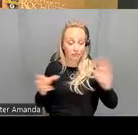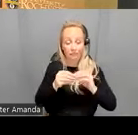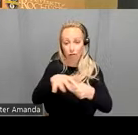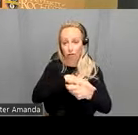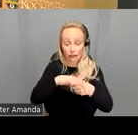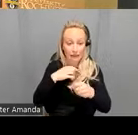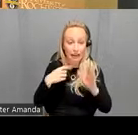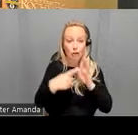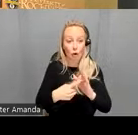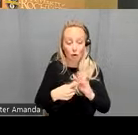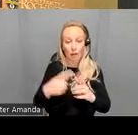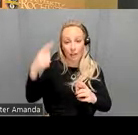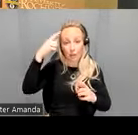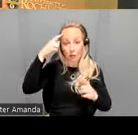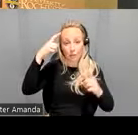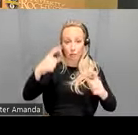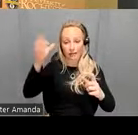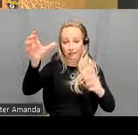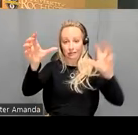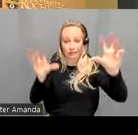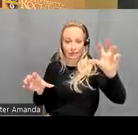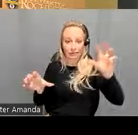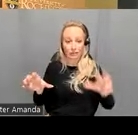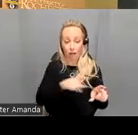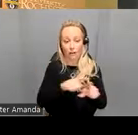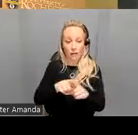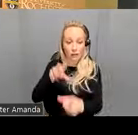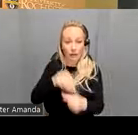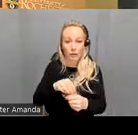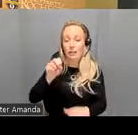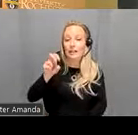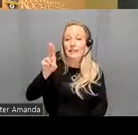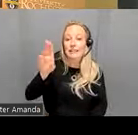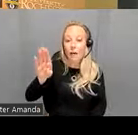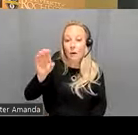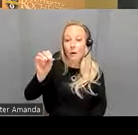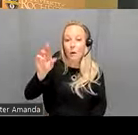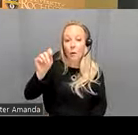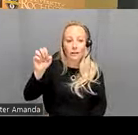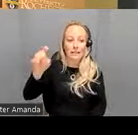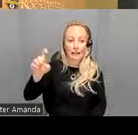the uh brain Network partition also applies to subcortex and so uh there are 358 subcortical